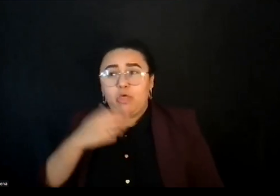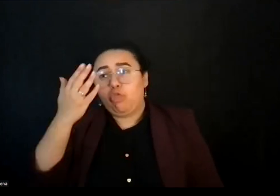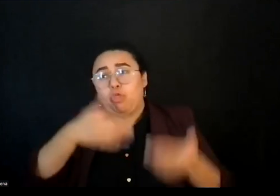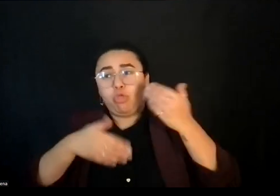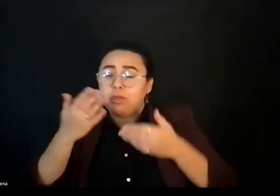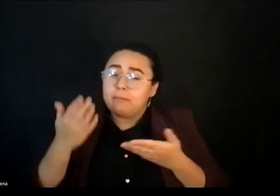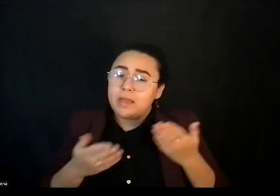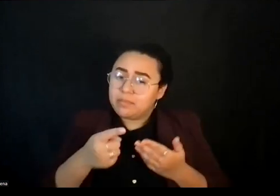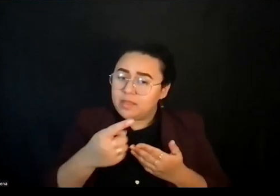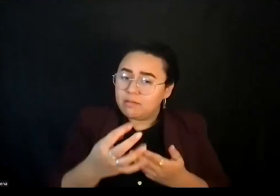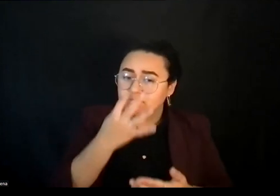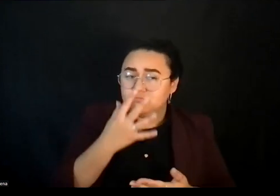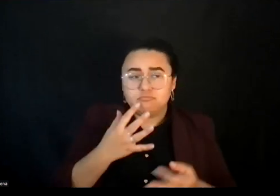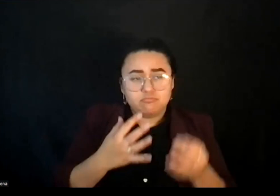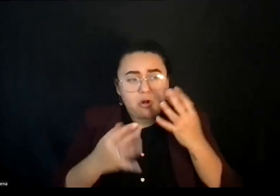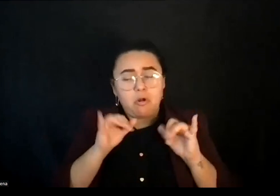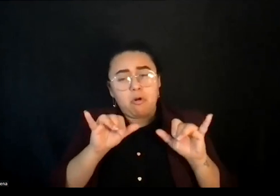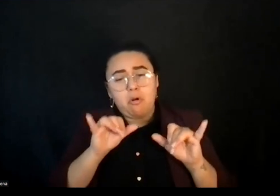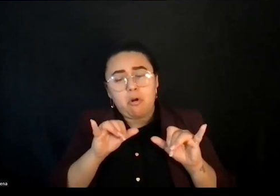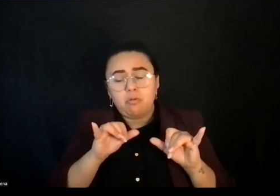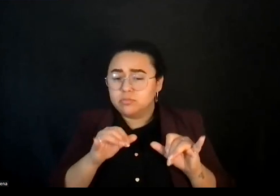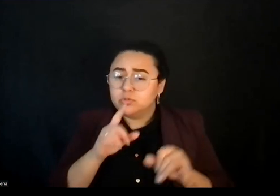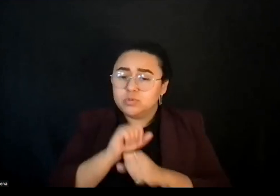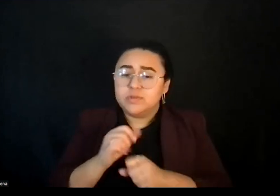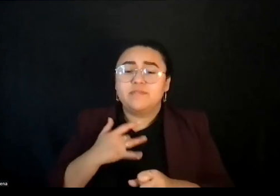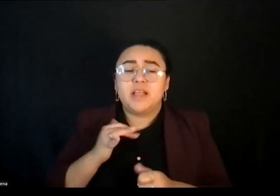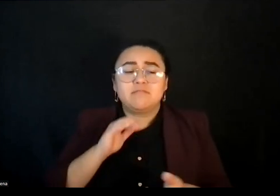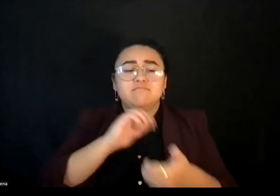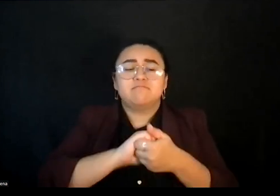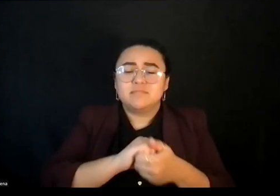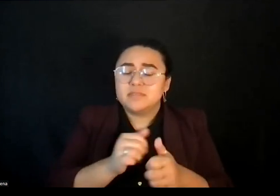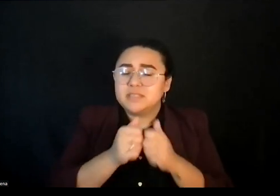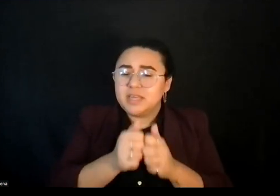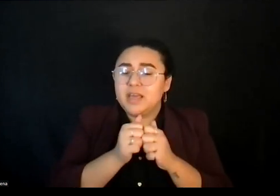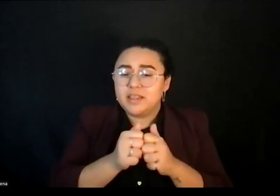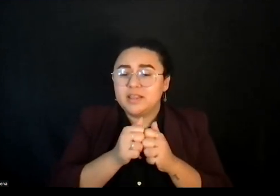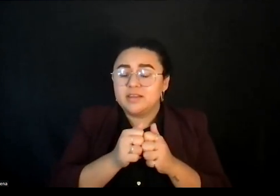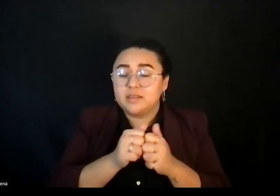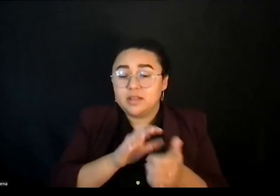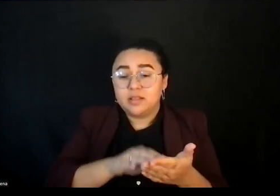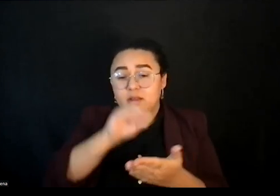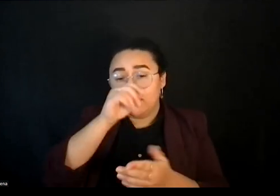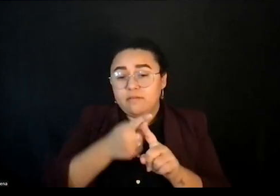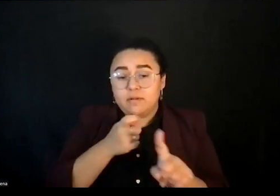So we really do feel like we're in this together and we learn from each other and the only way we will succeed.